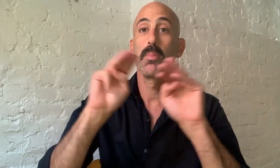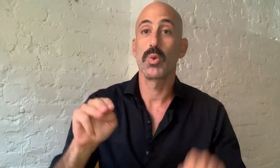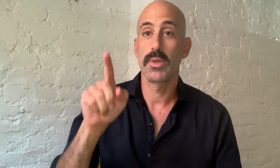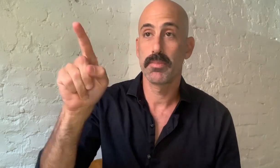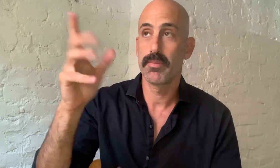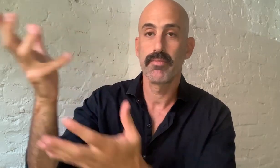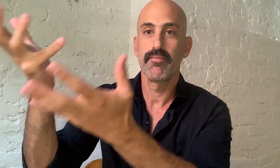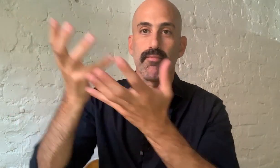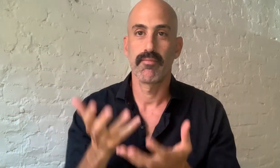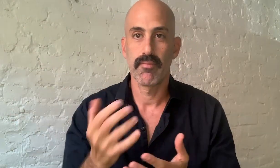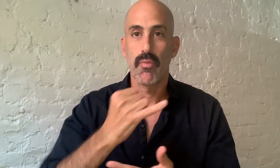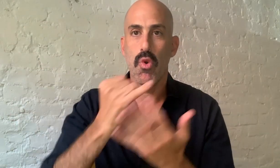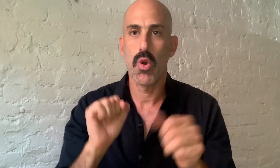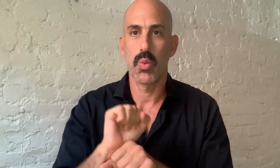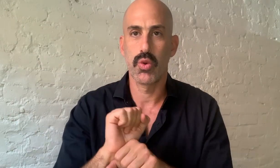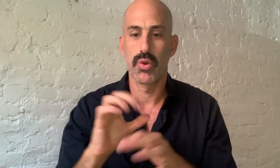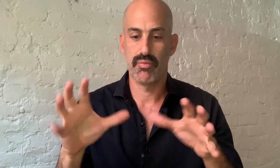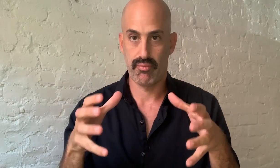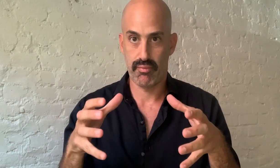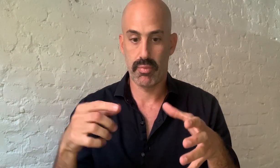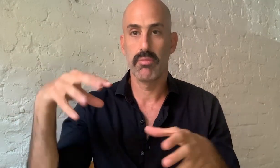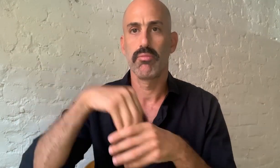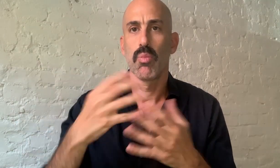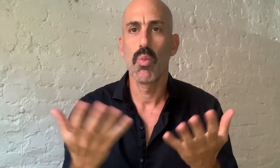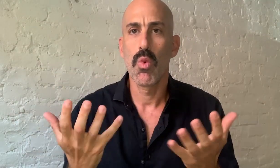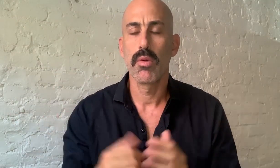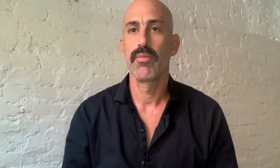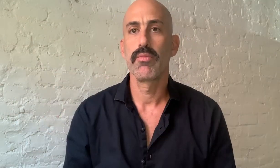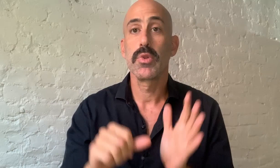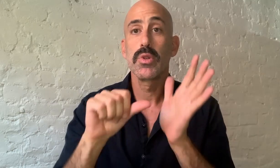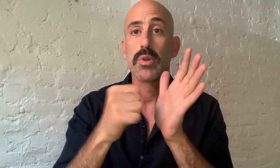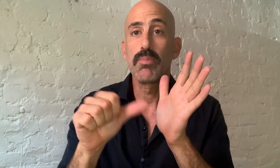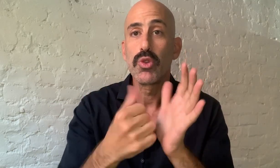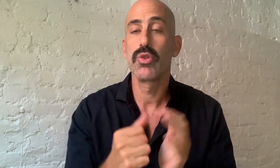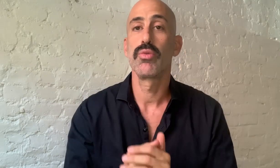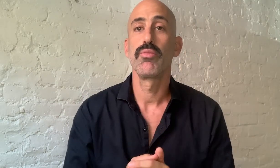The museum supplied us with artwork, which included sculptures,